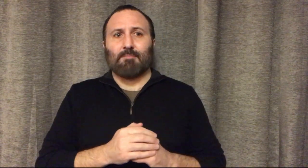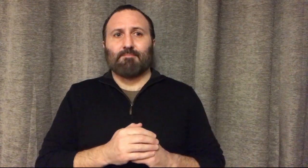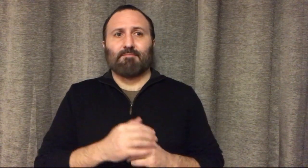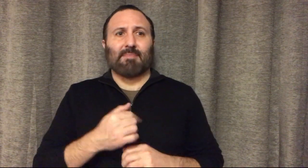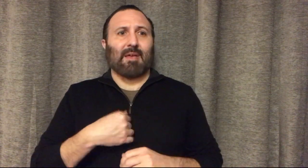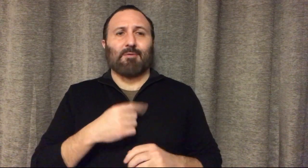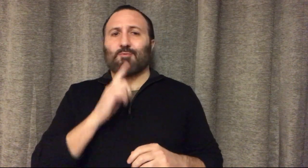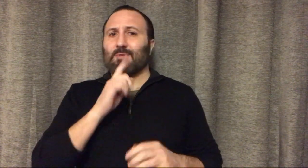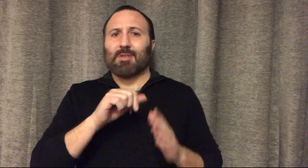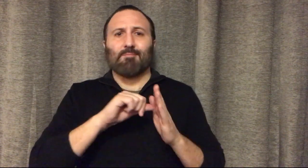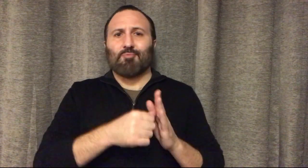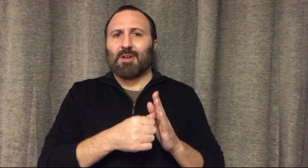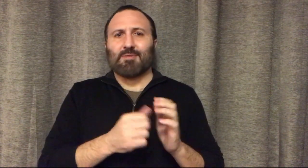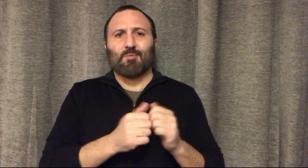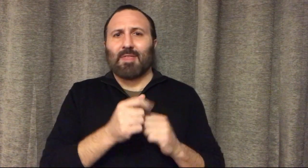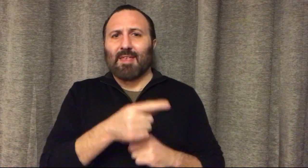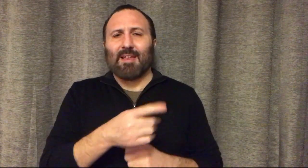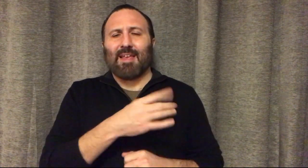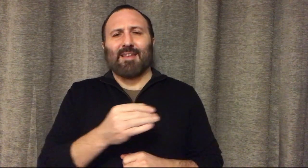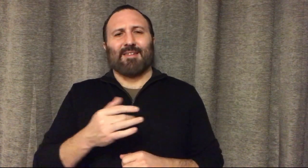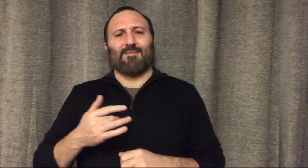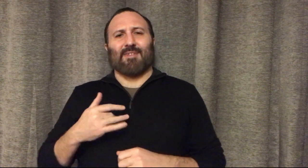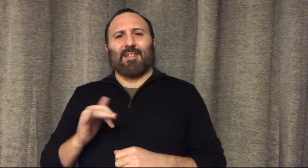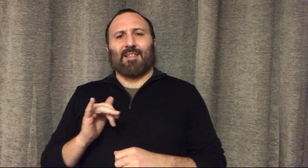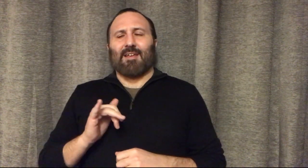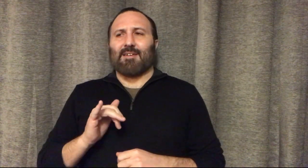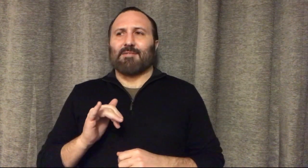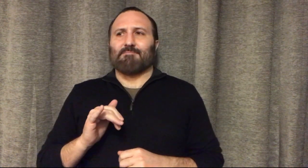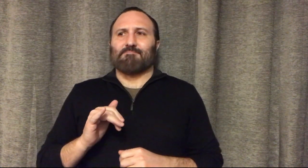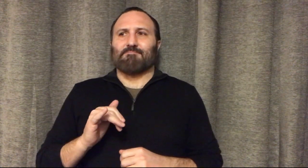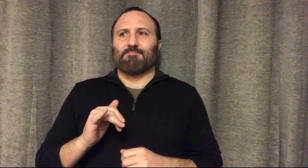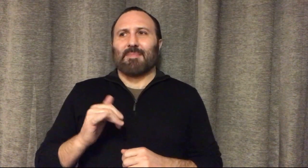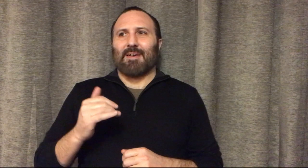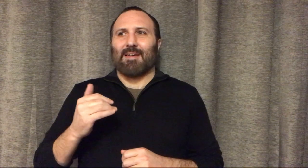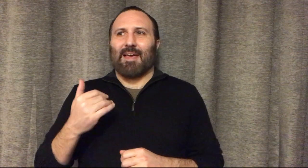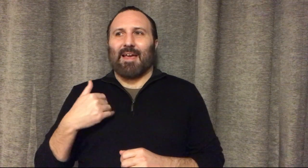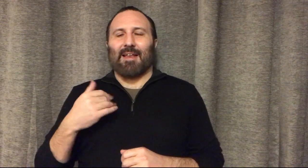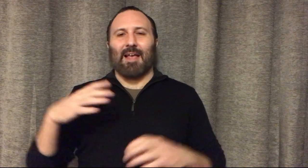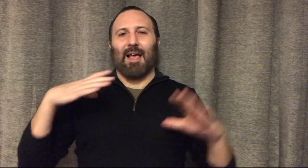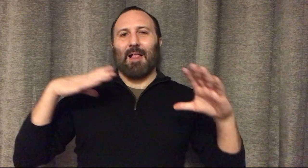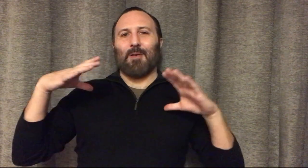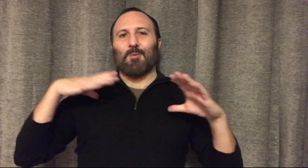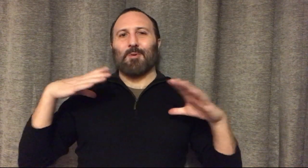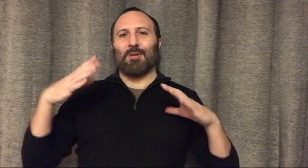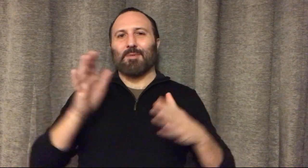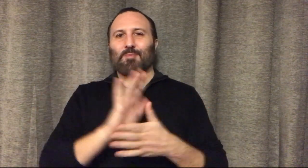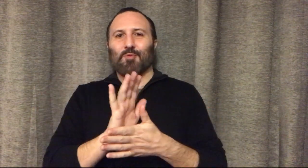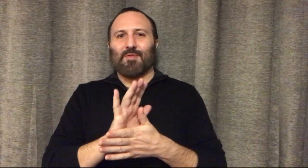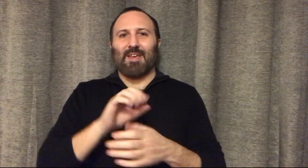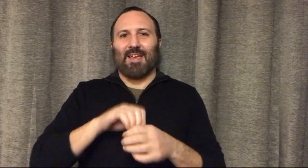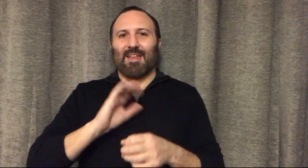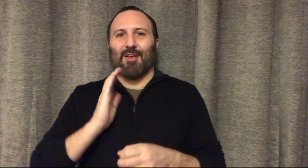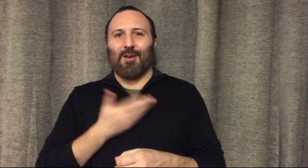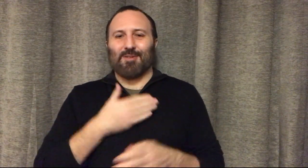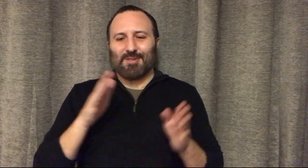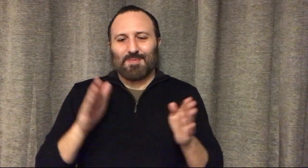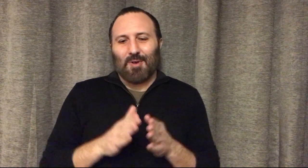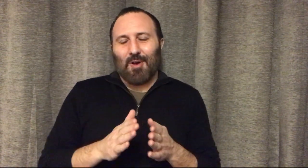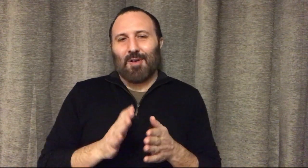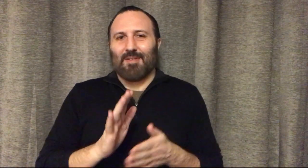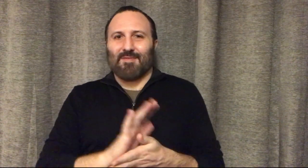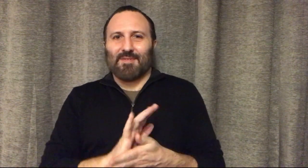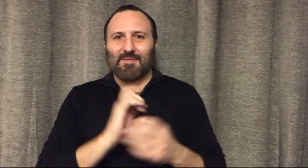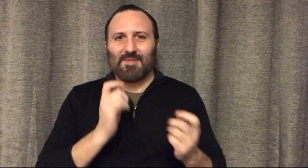I was very impressed with that film and felt that it was a big Hollywood film in our small film festival.